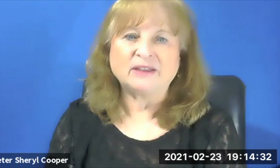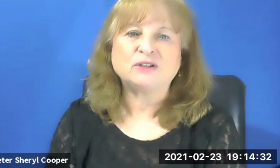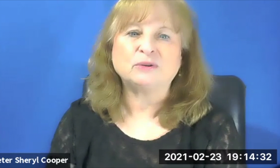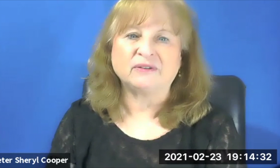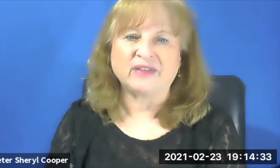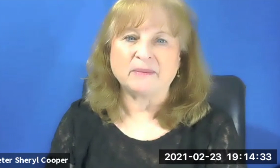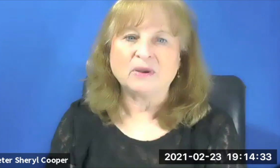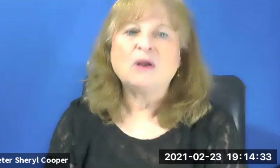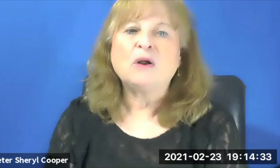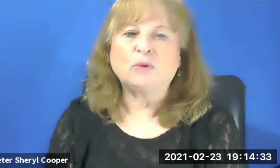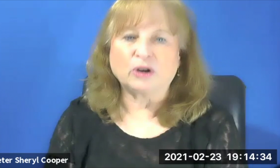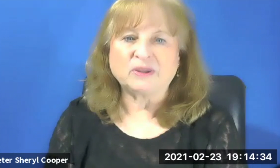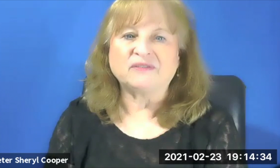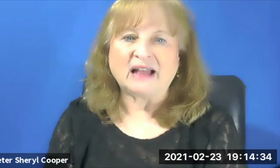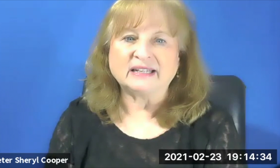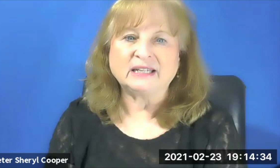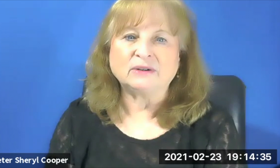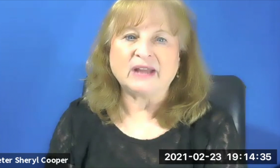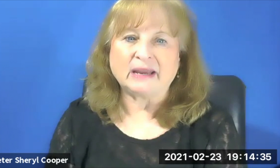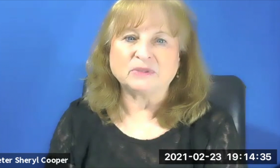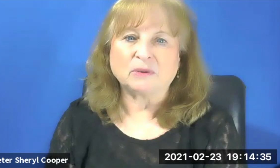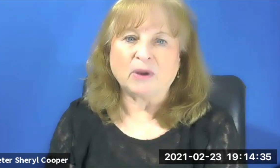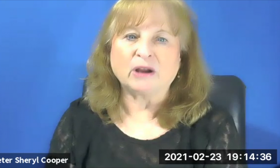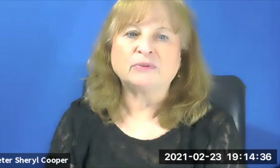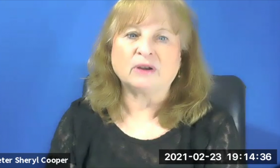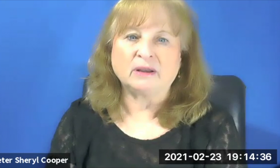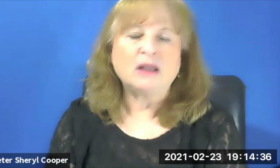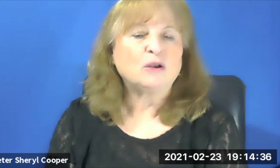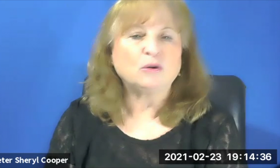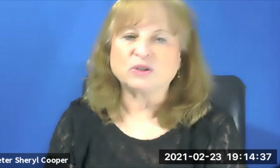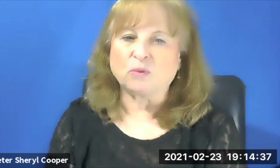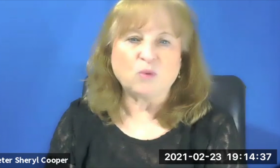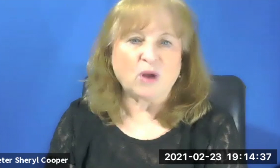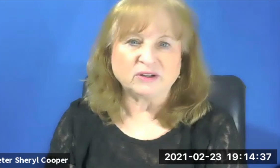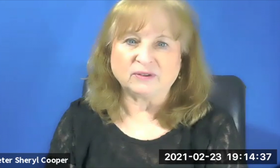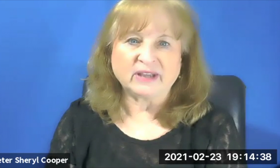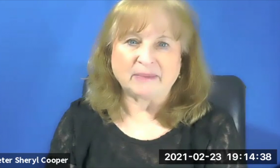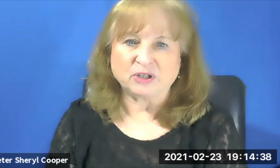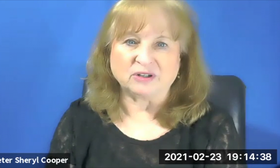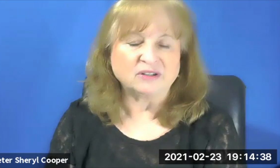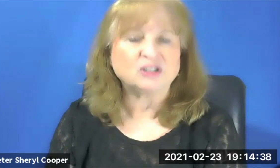the two of them worked with a volunteer named Barbara who was a wonderful captioner.